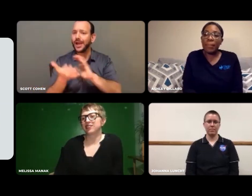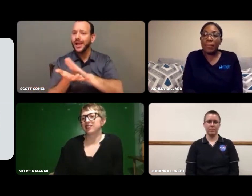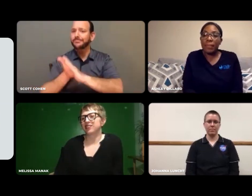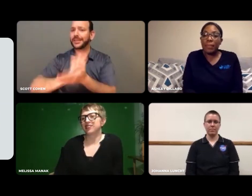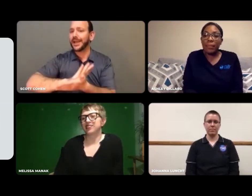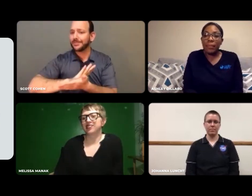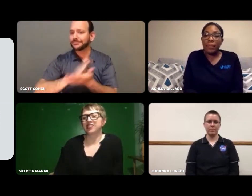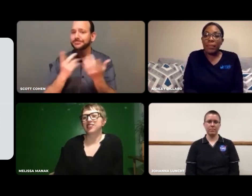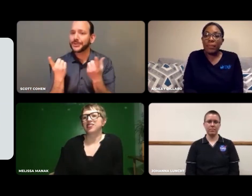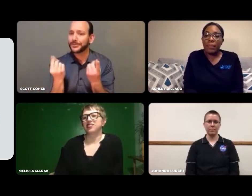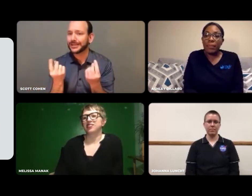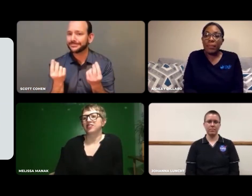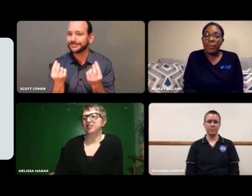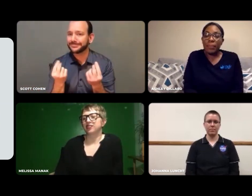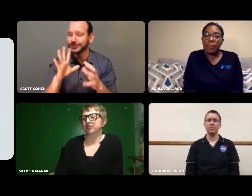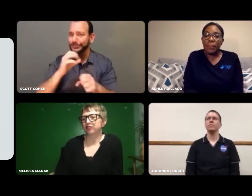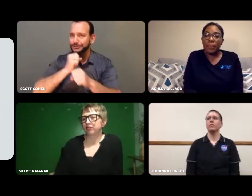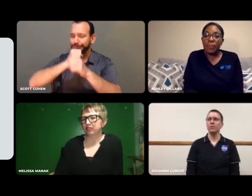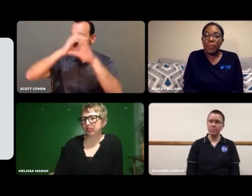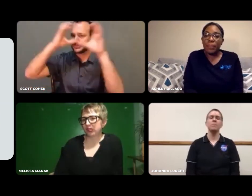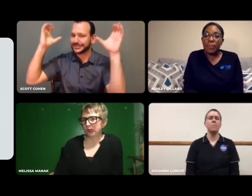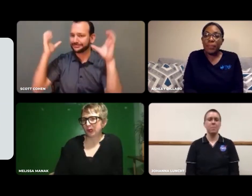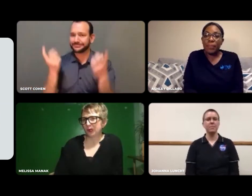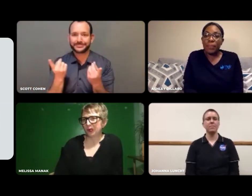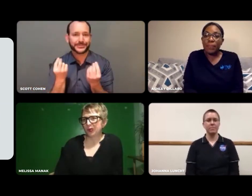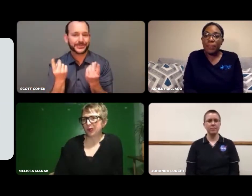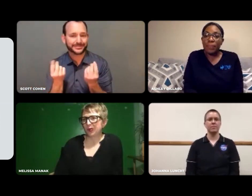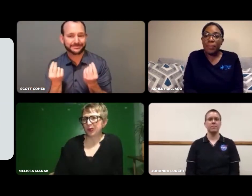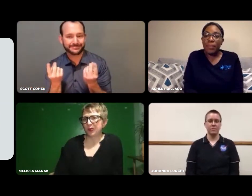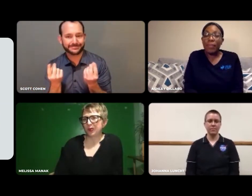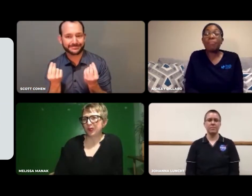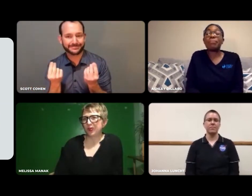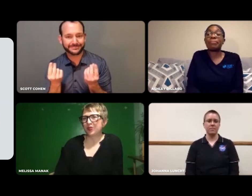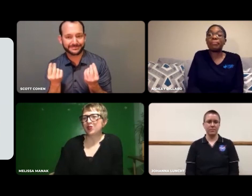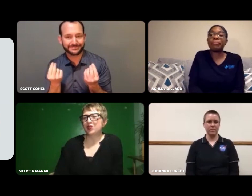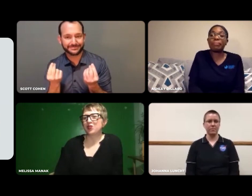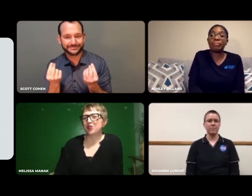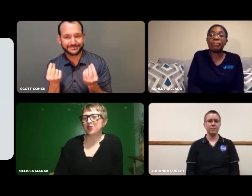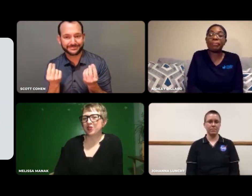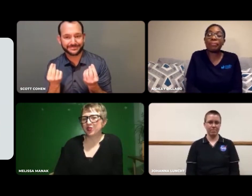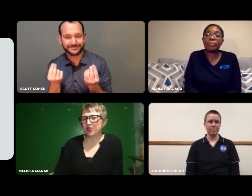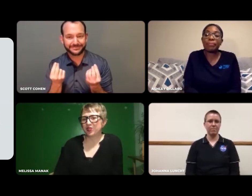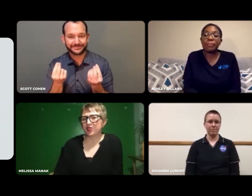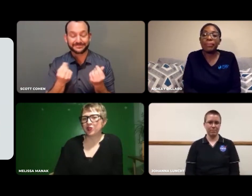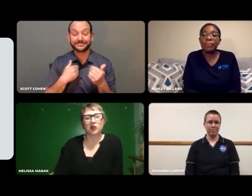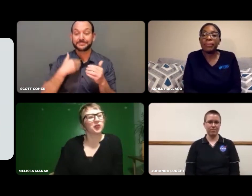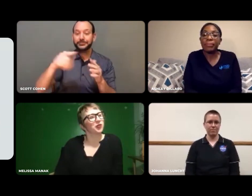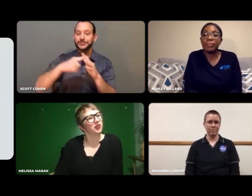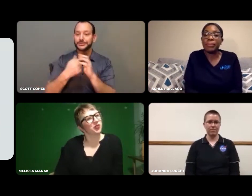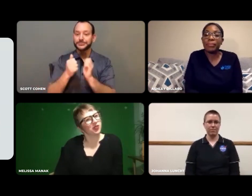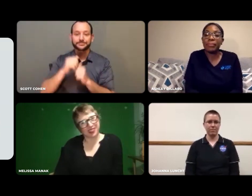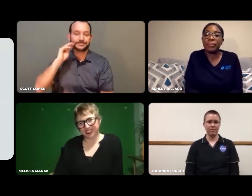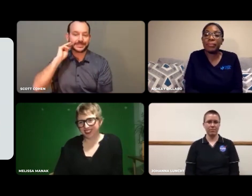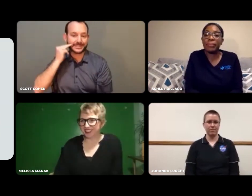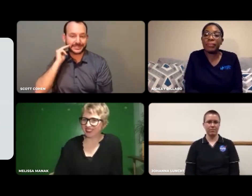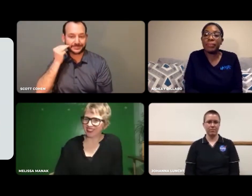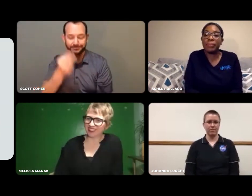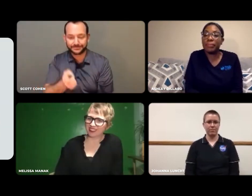What direction do you see yourself heading towards in the future? Melissa?